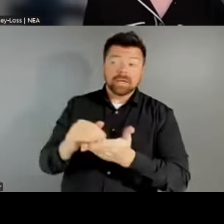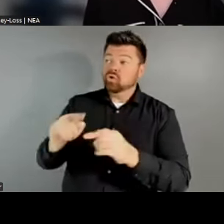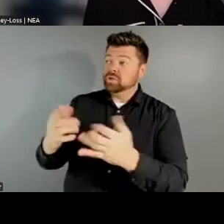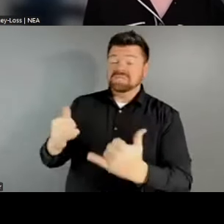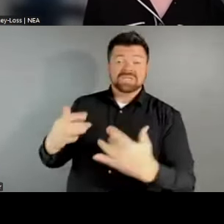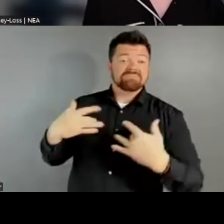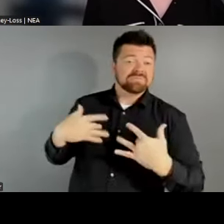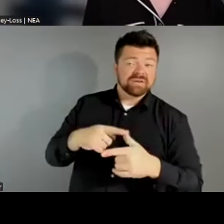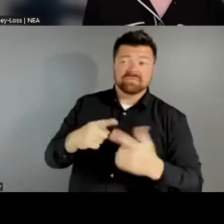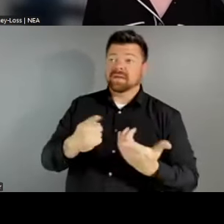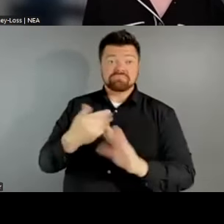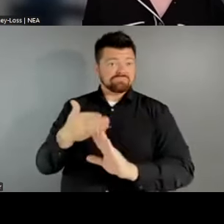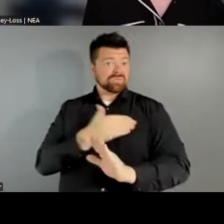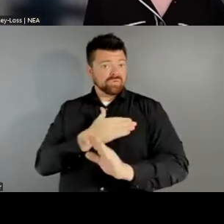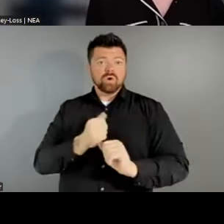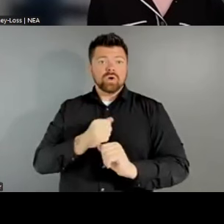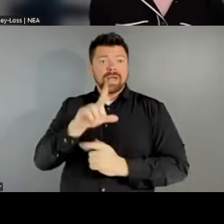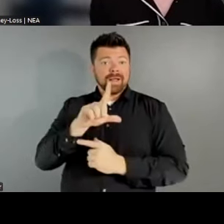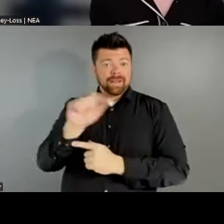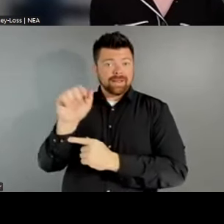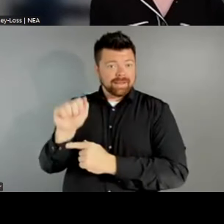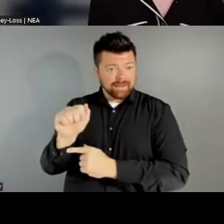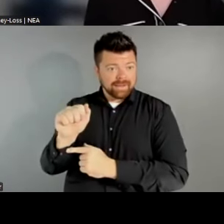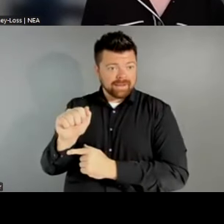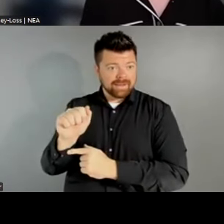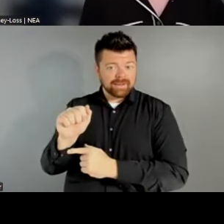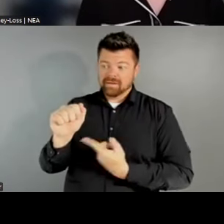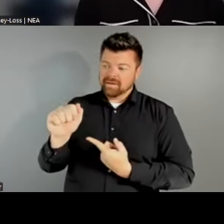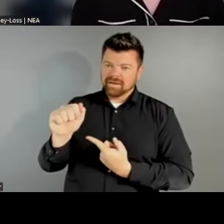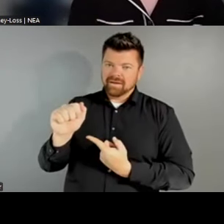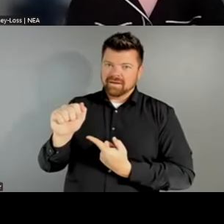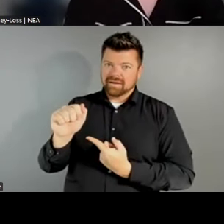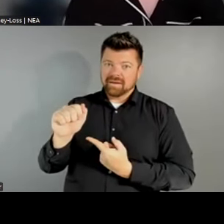path, but local arts agencies absolutely have to be included in the process at every step of